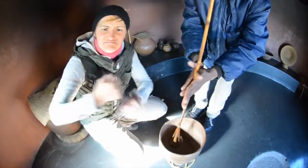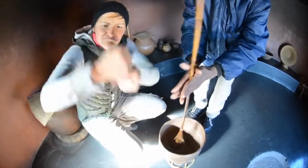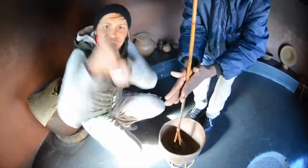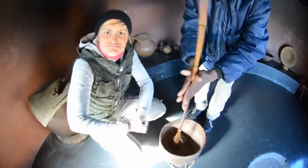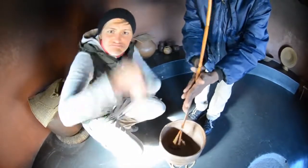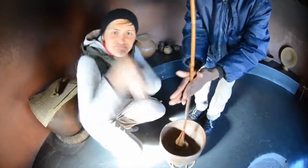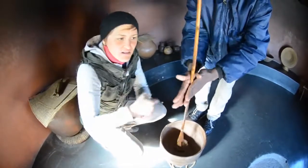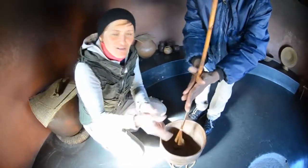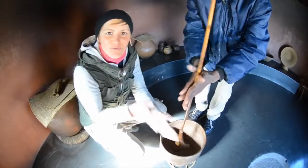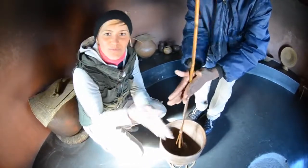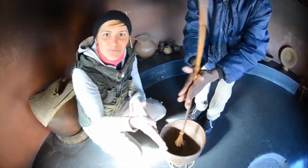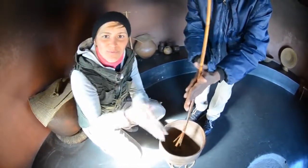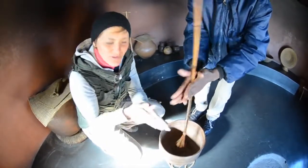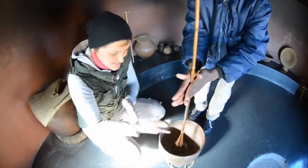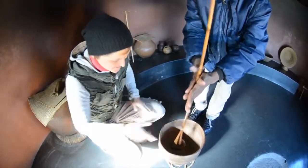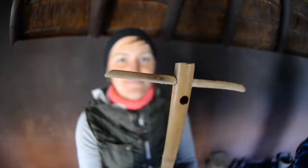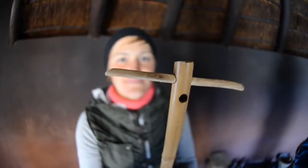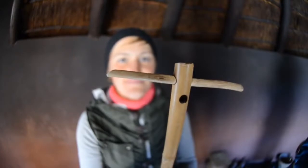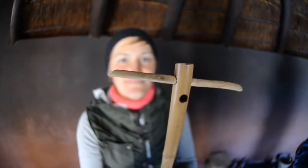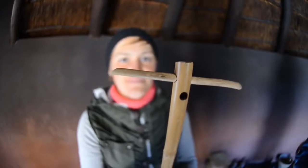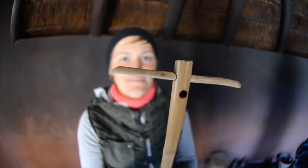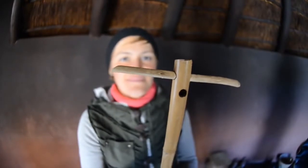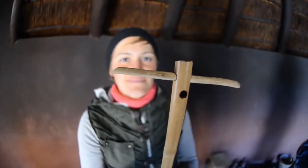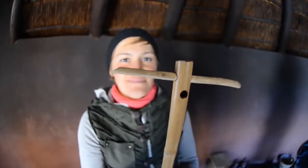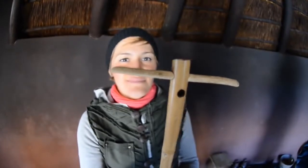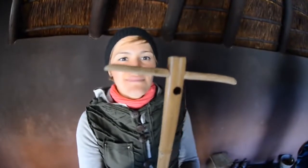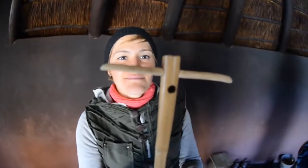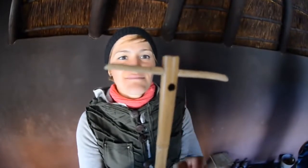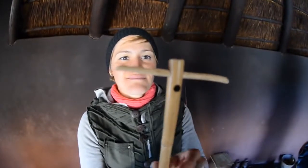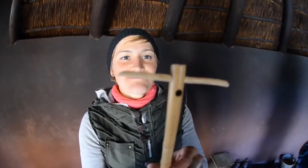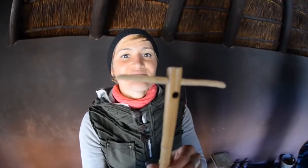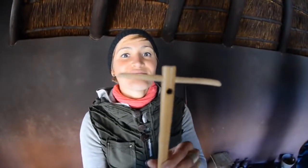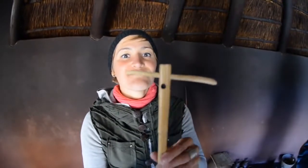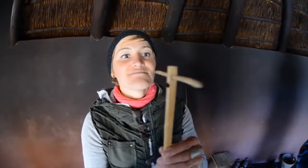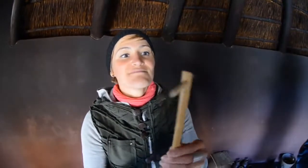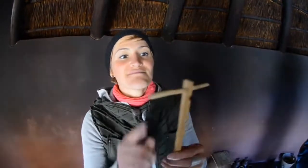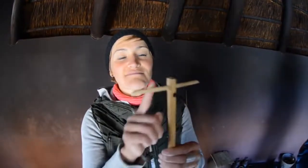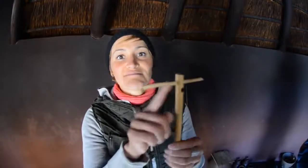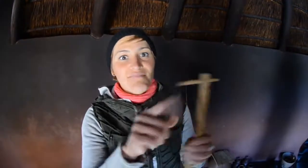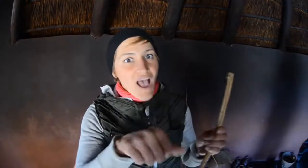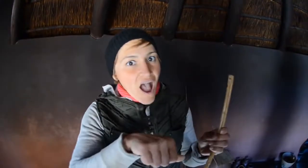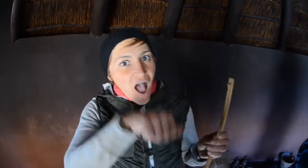In the old days, we normally use a churn to do that.